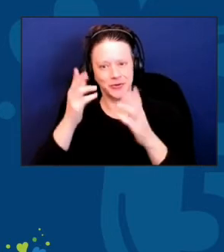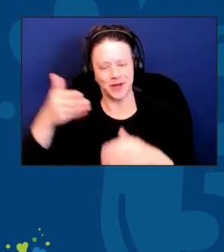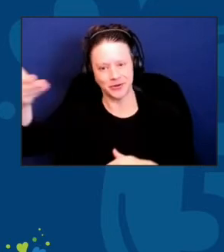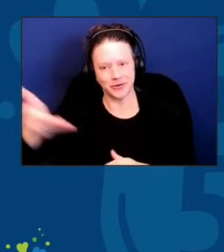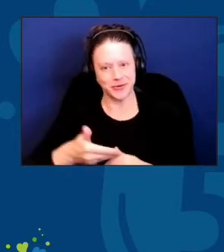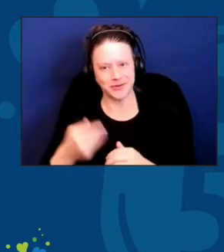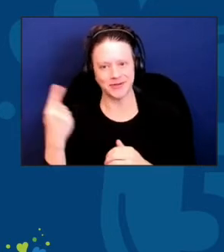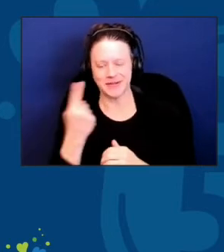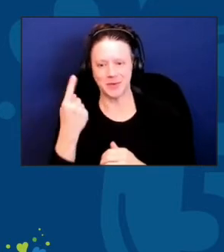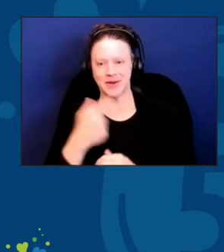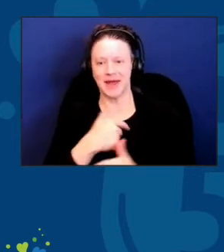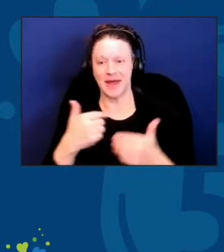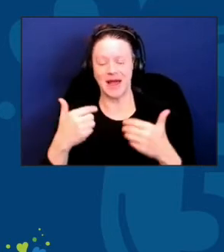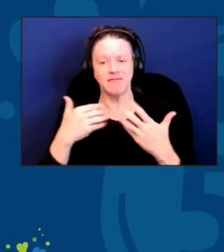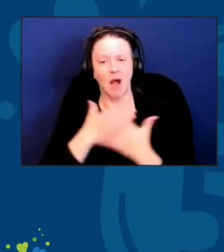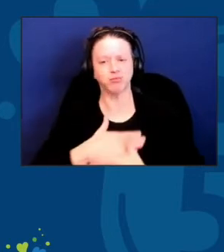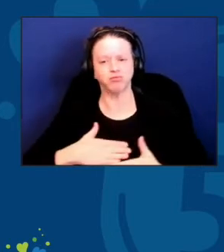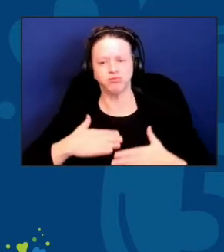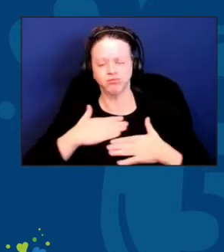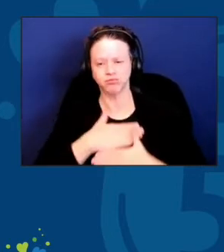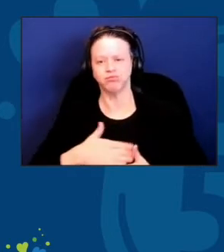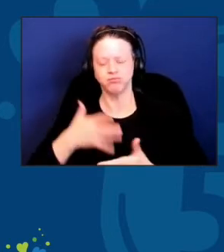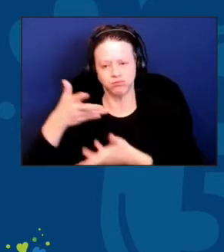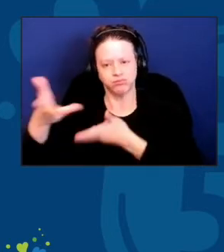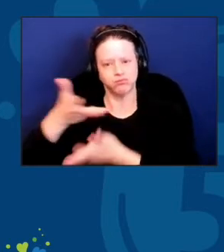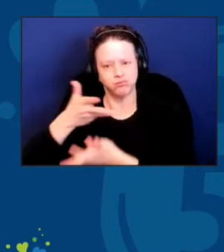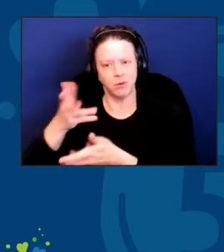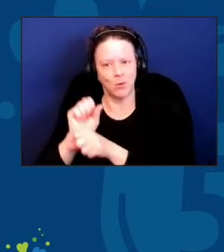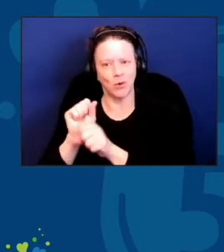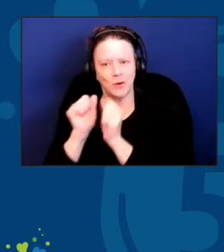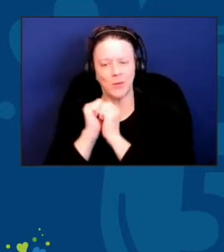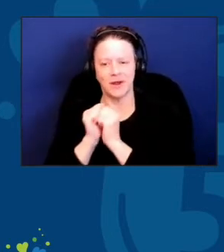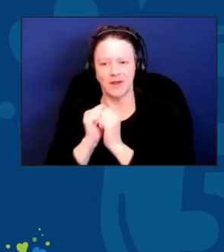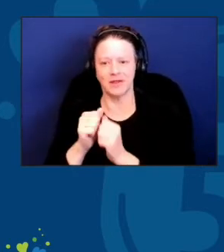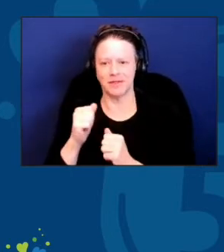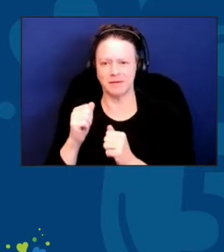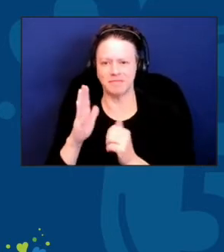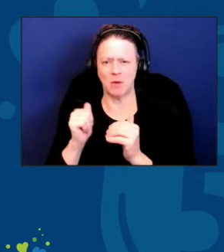I've had the pleasure of working with for almost three years now.